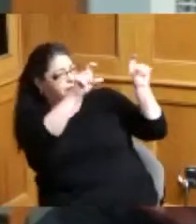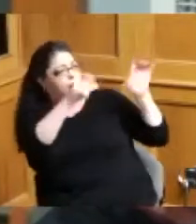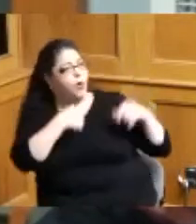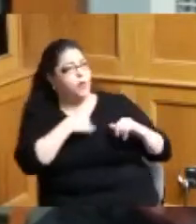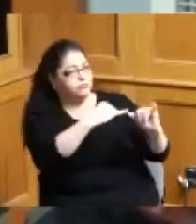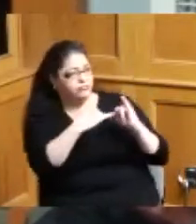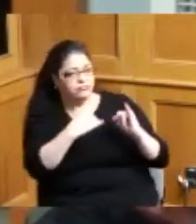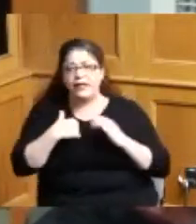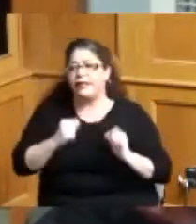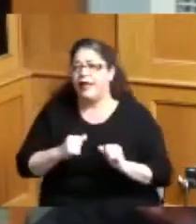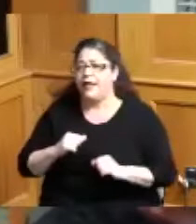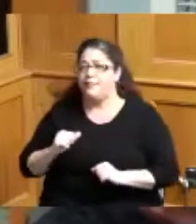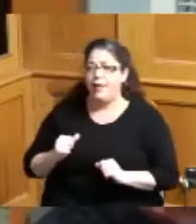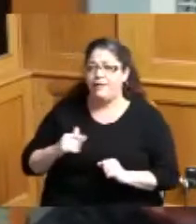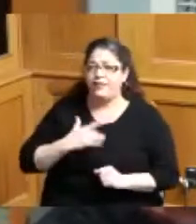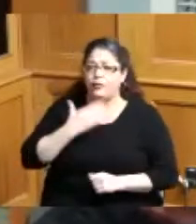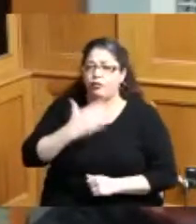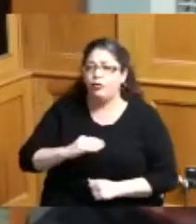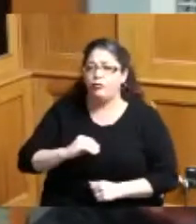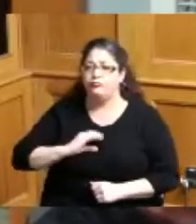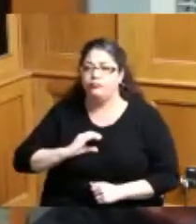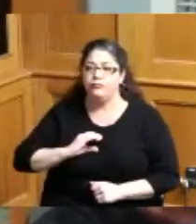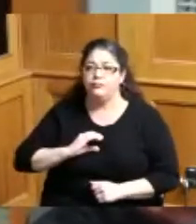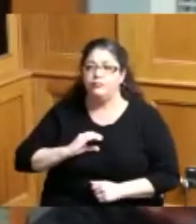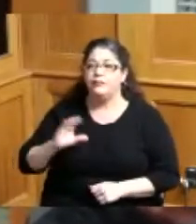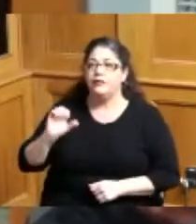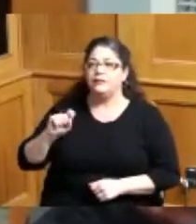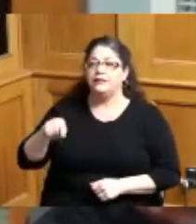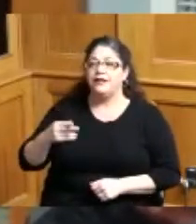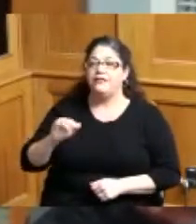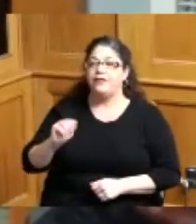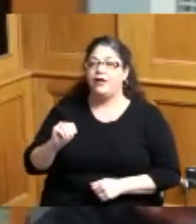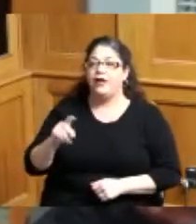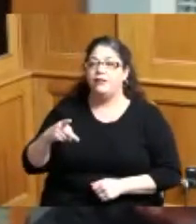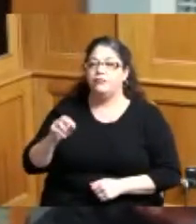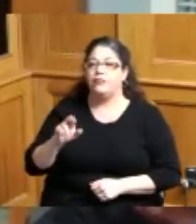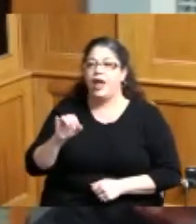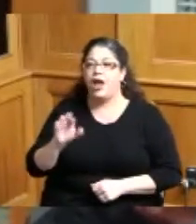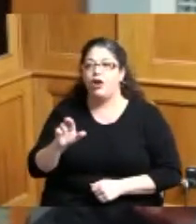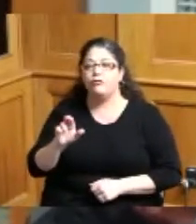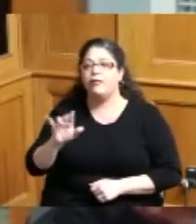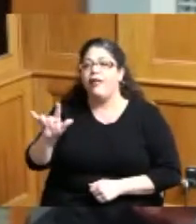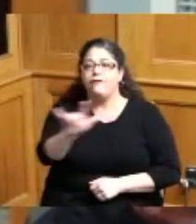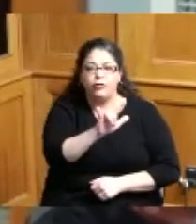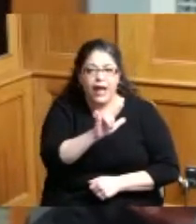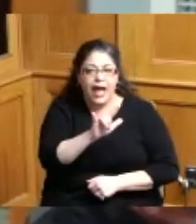too and they feel great about it my name is Stefan Pryor I love y'all and nothing y'all can do about